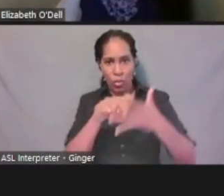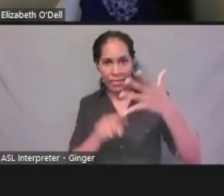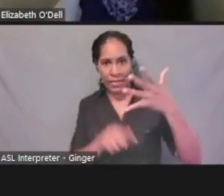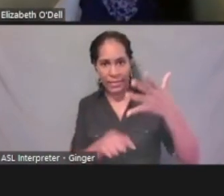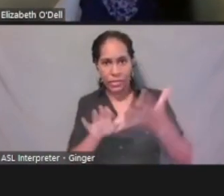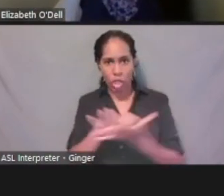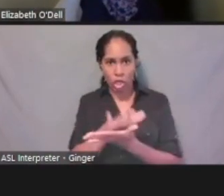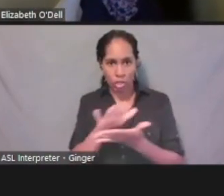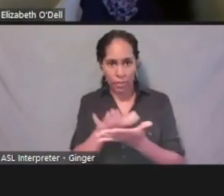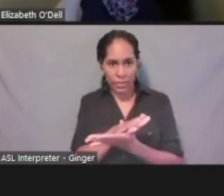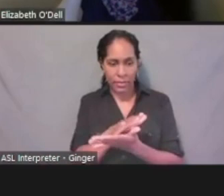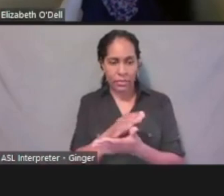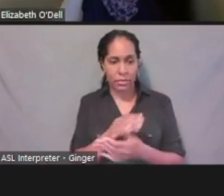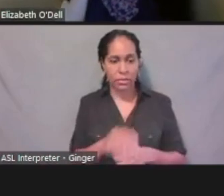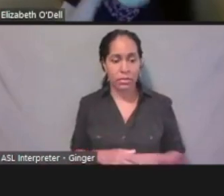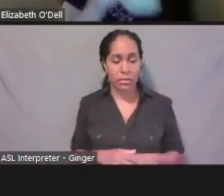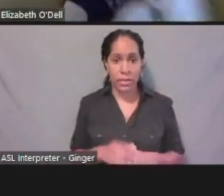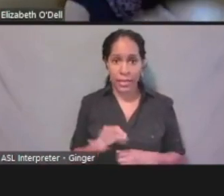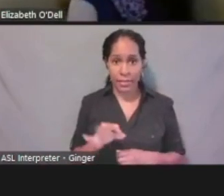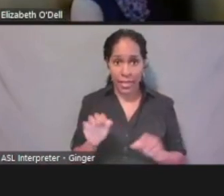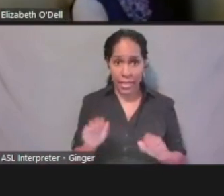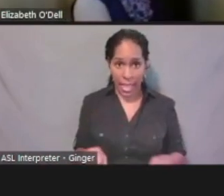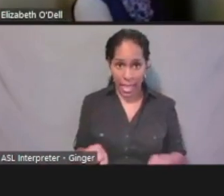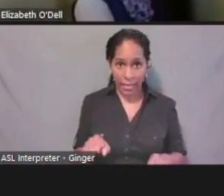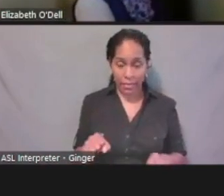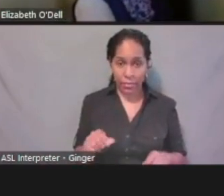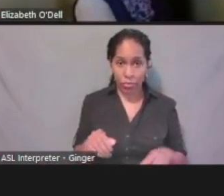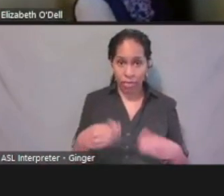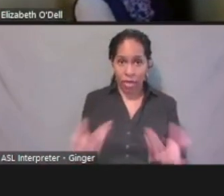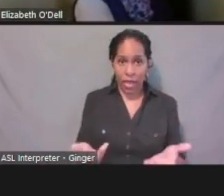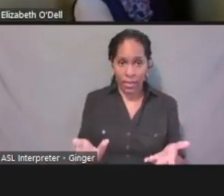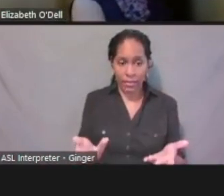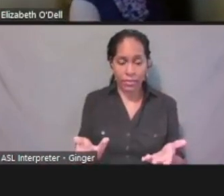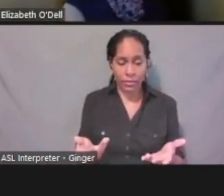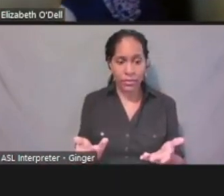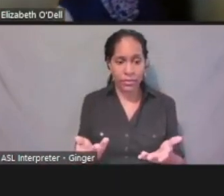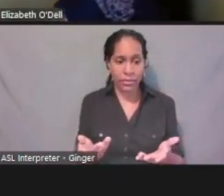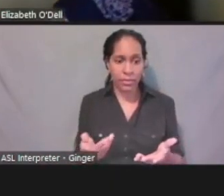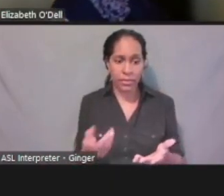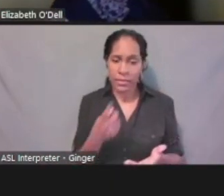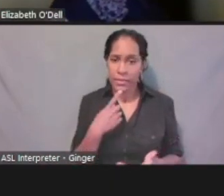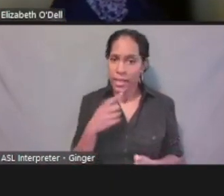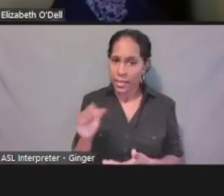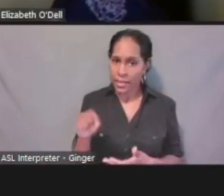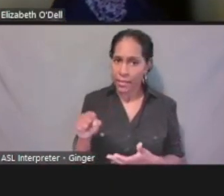If they're able to provide it, then they would just say, yes, I am able to provide these.